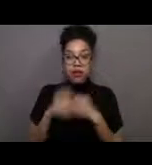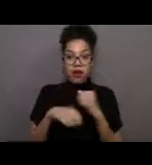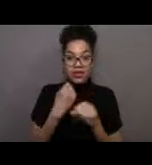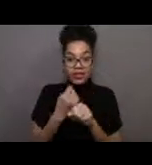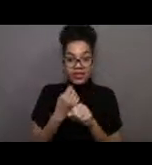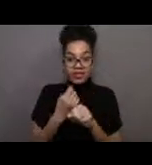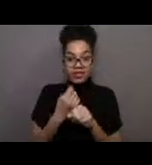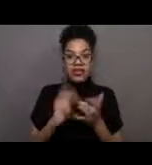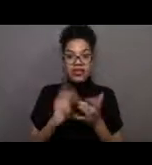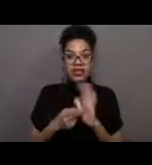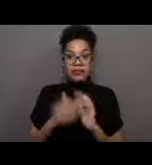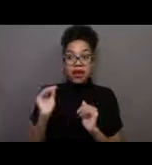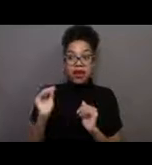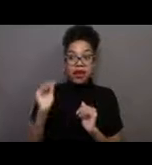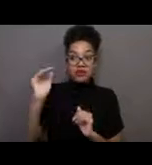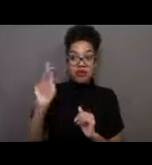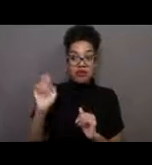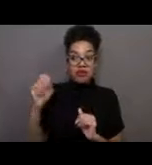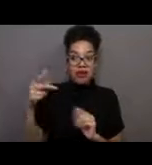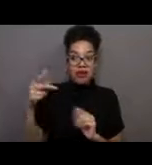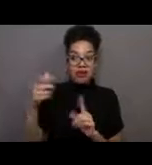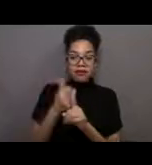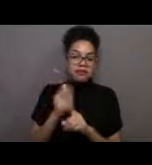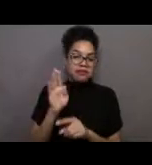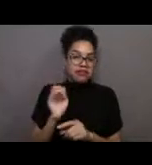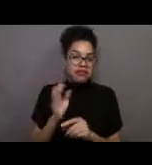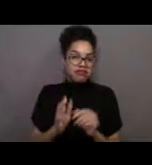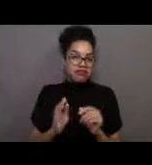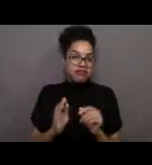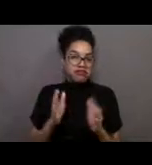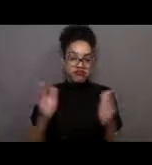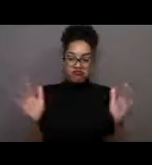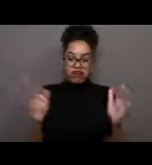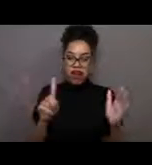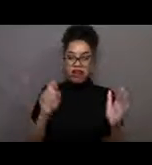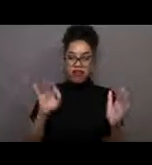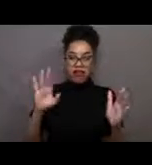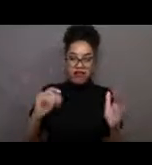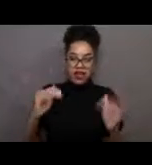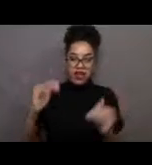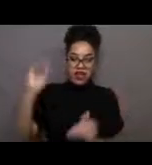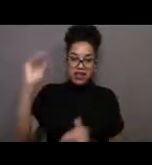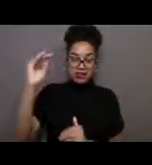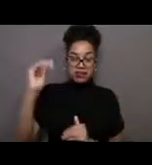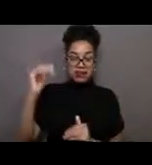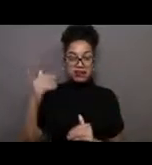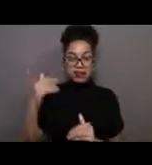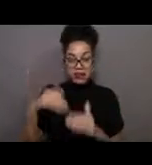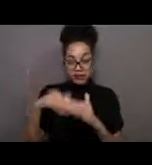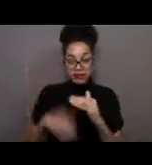which again can be over 100 feet long, in less than a year. And then during the strong winter months,